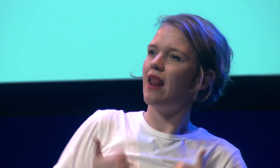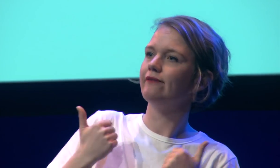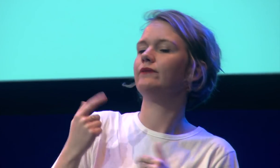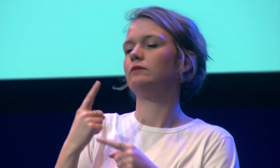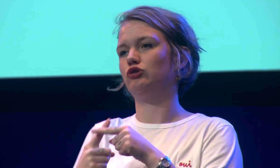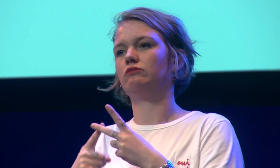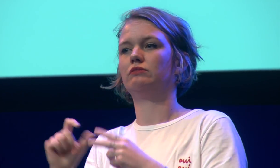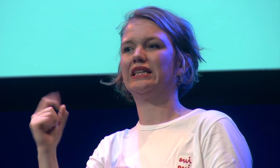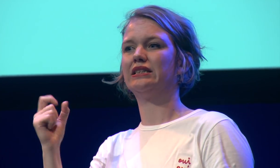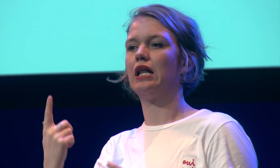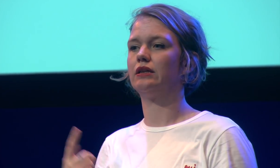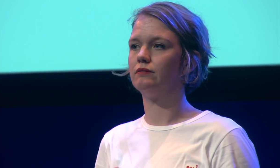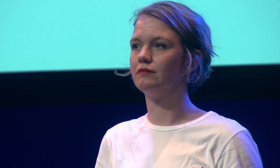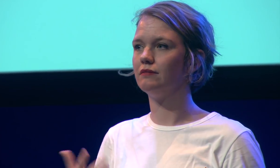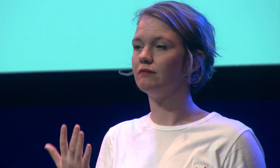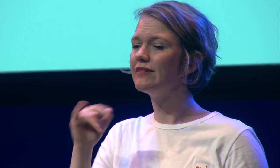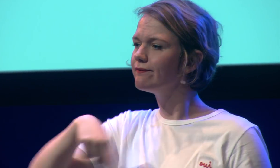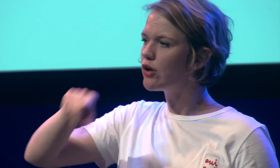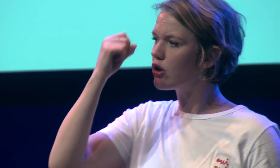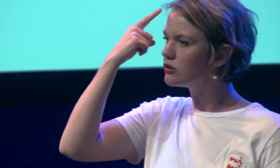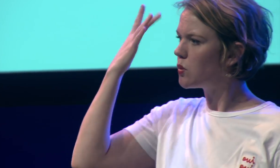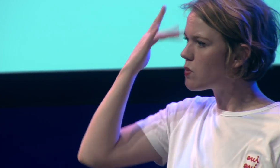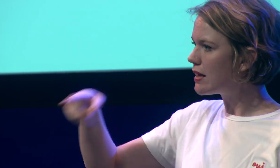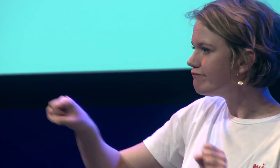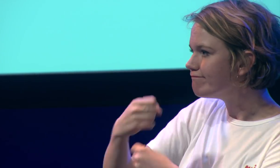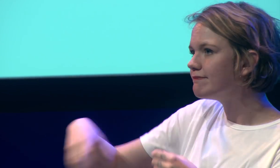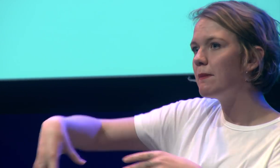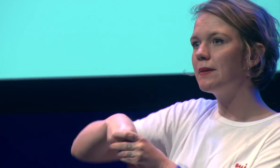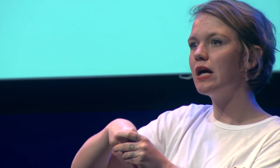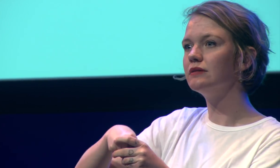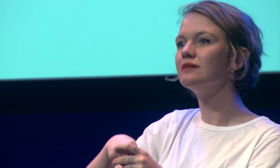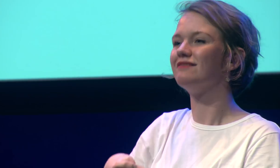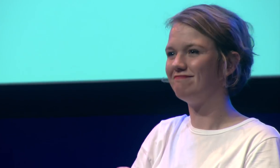make sure that people participate in real life and in the digital world as